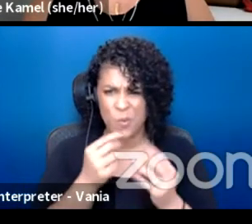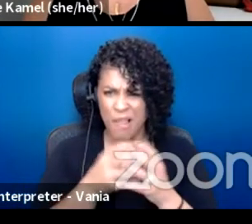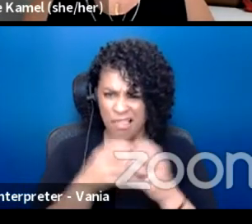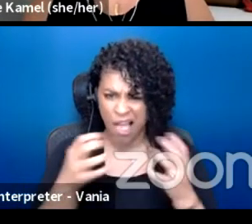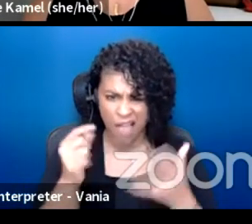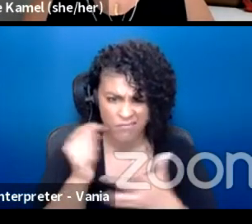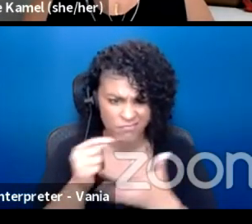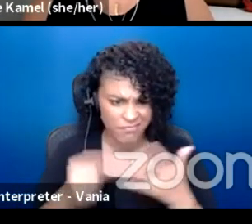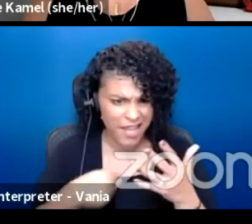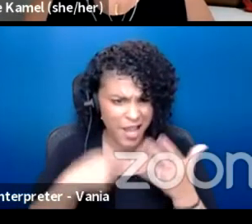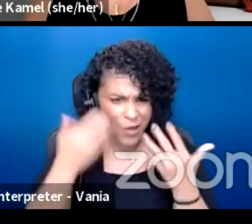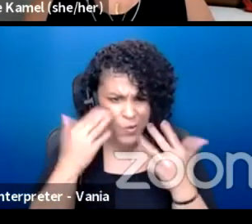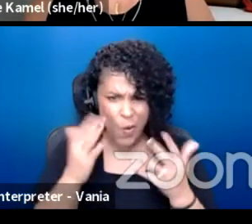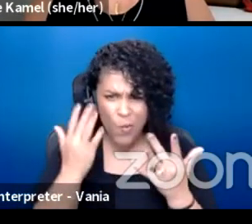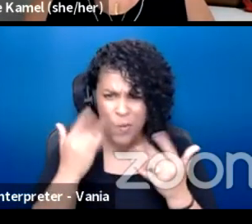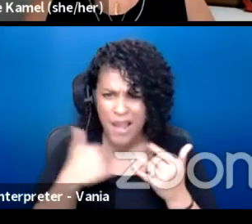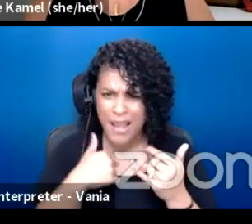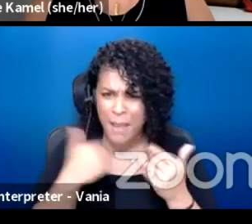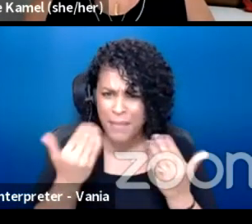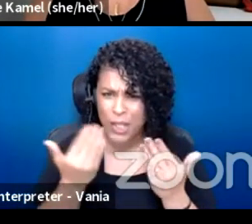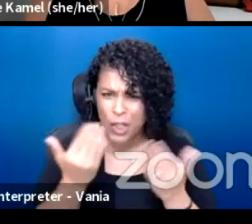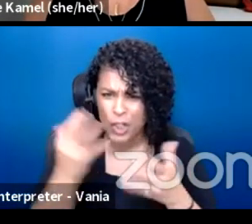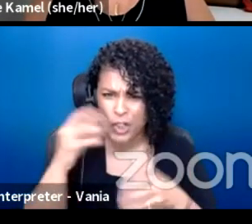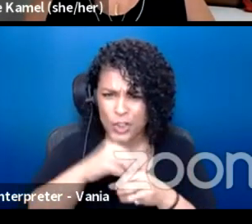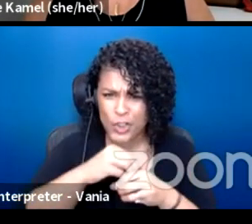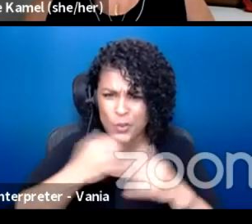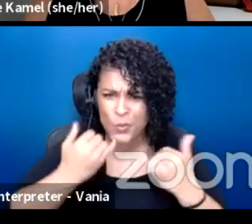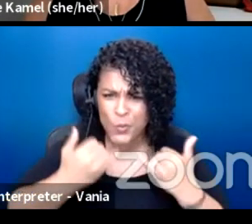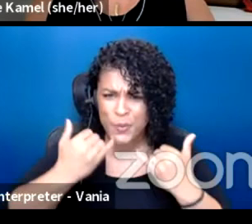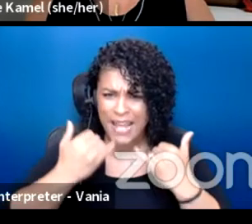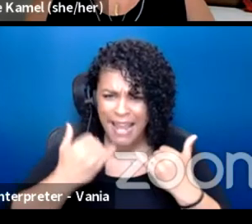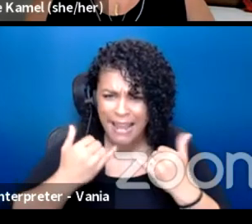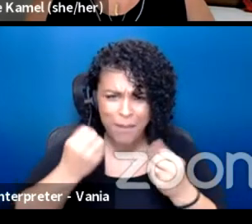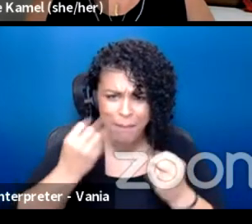I don't even know. I don't know what capacity I'm here in today. All of them.